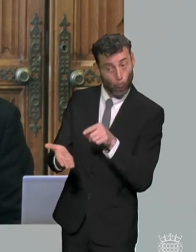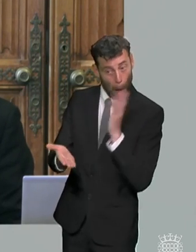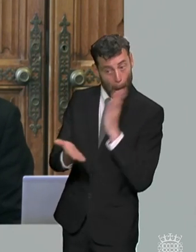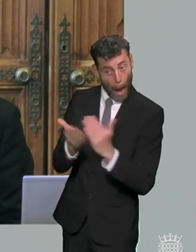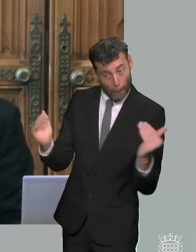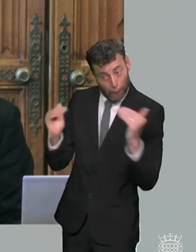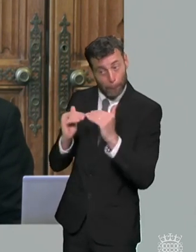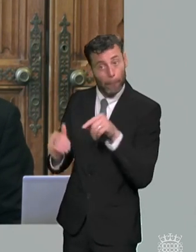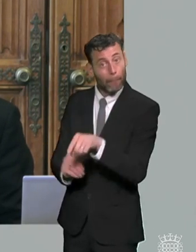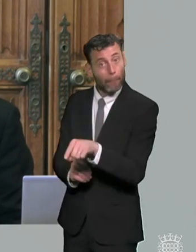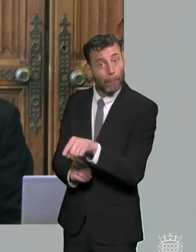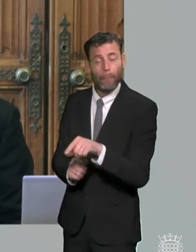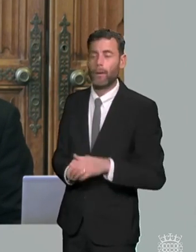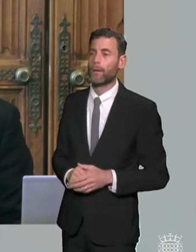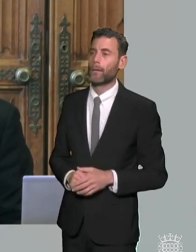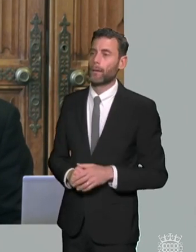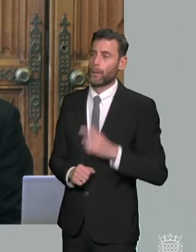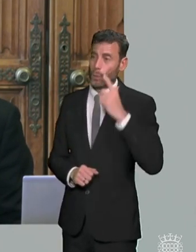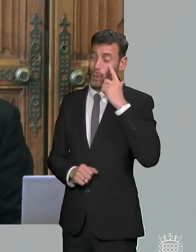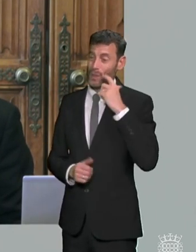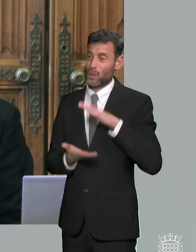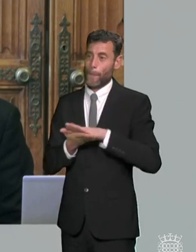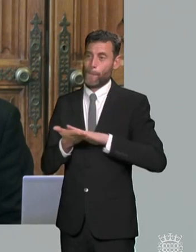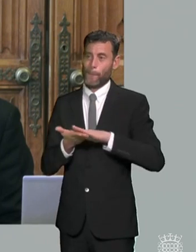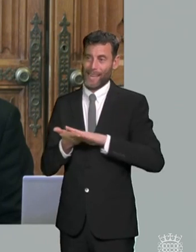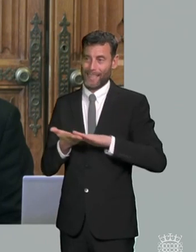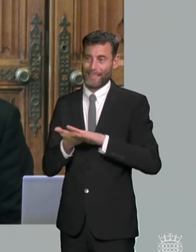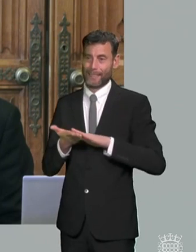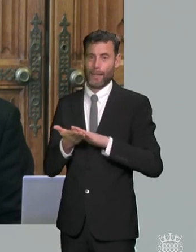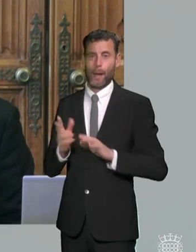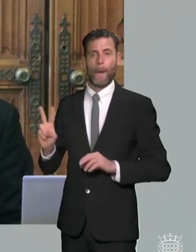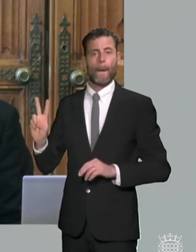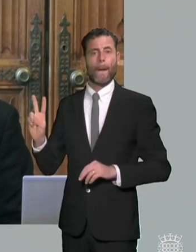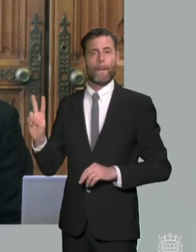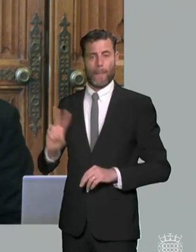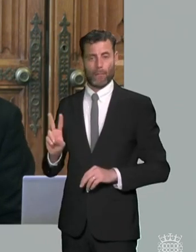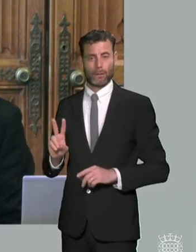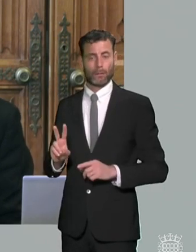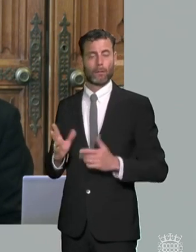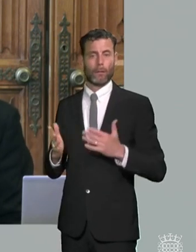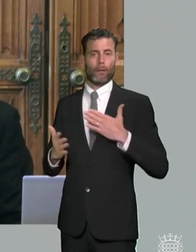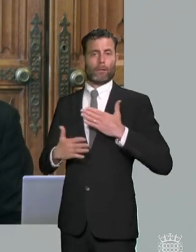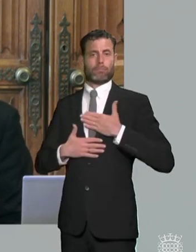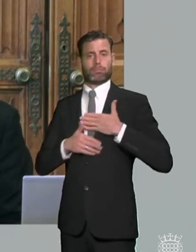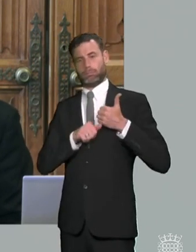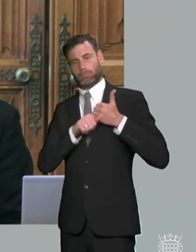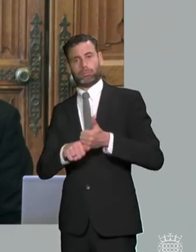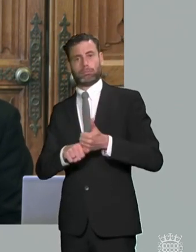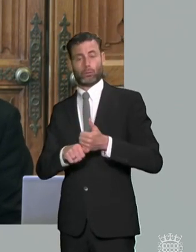gates um so that people parents would have more of a redress as well as offering them a helpline if